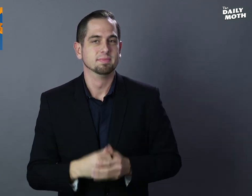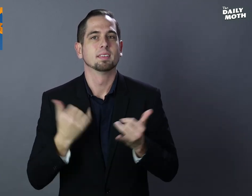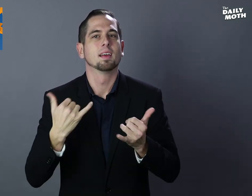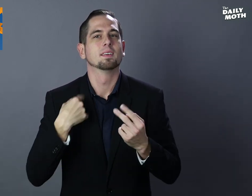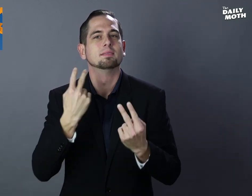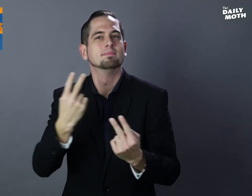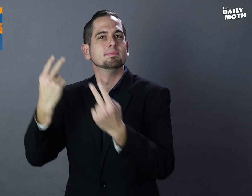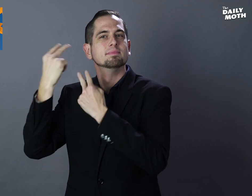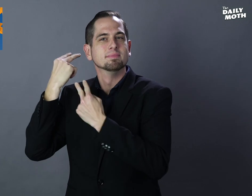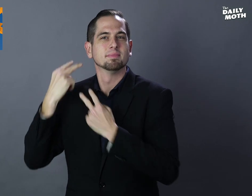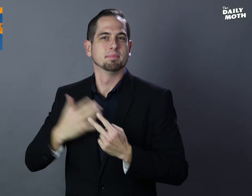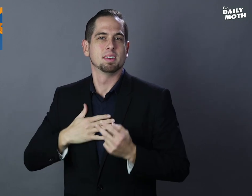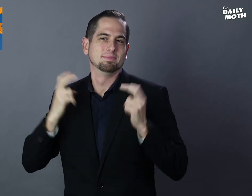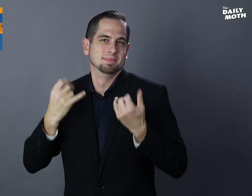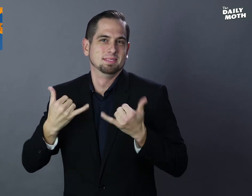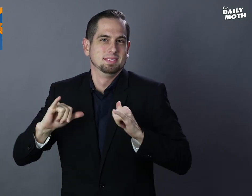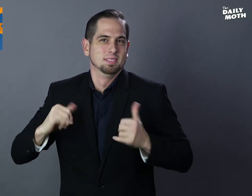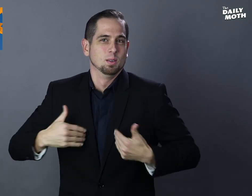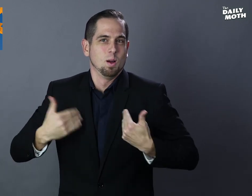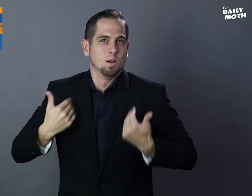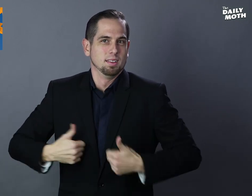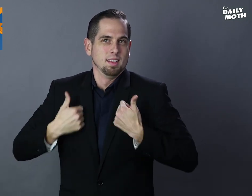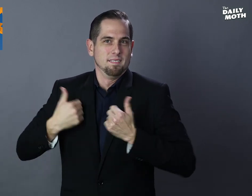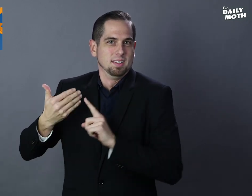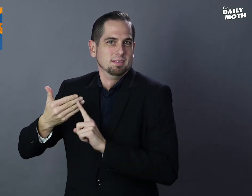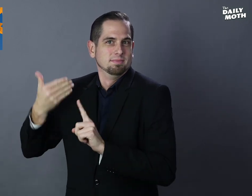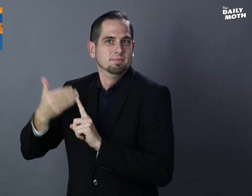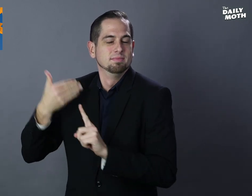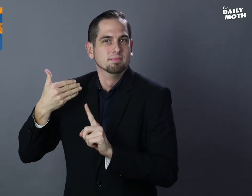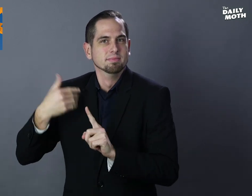Looking back on my "still-young" life,